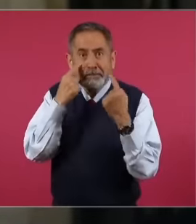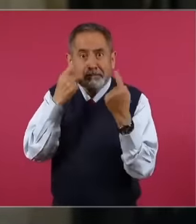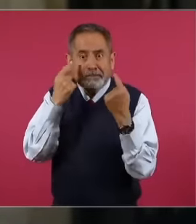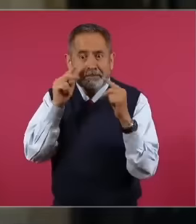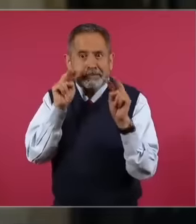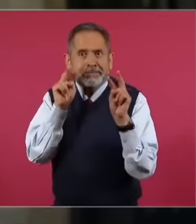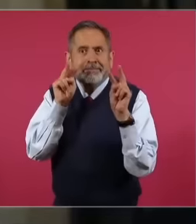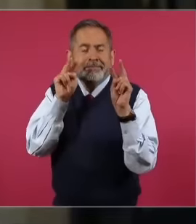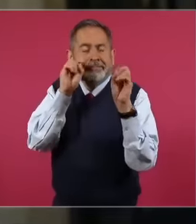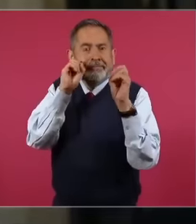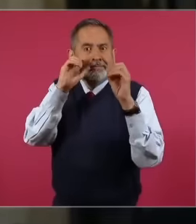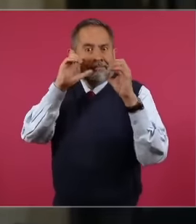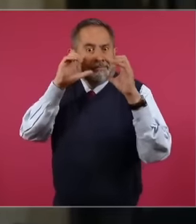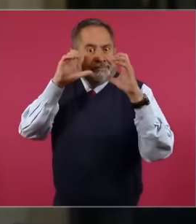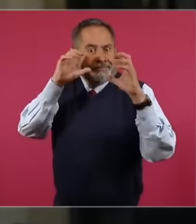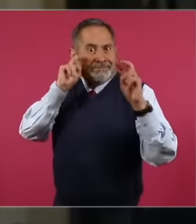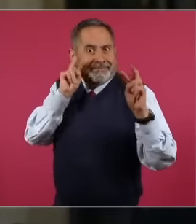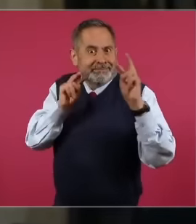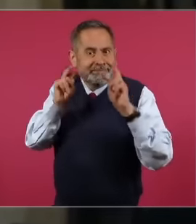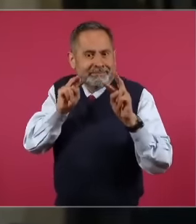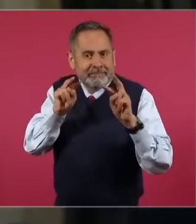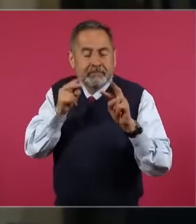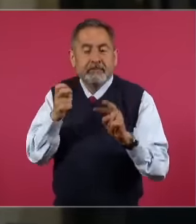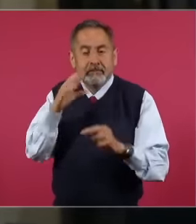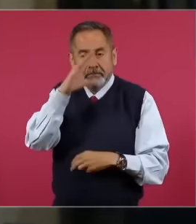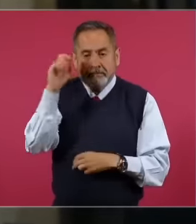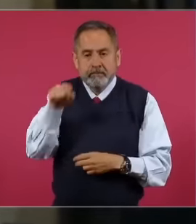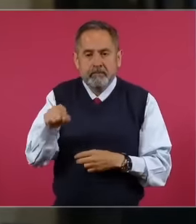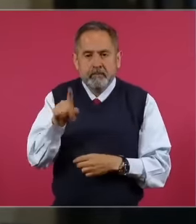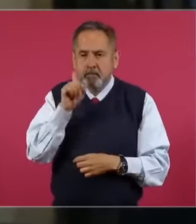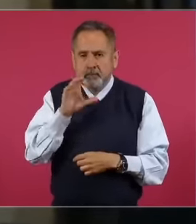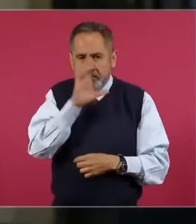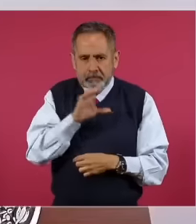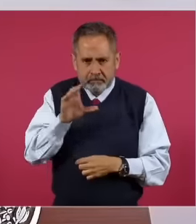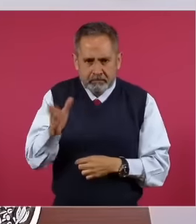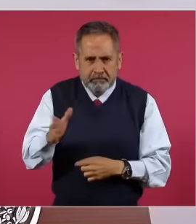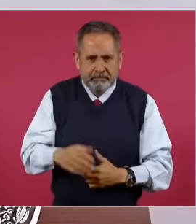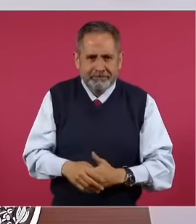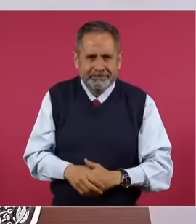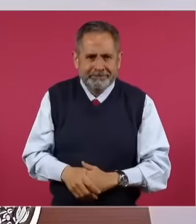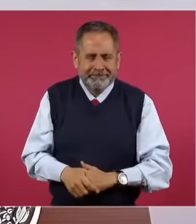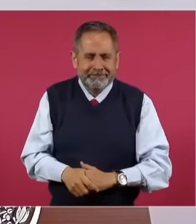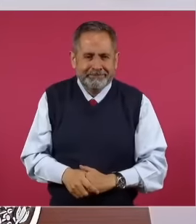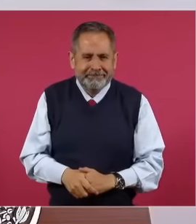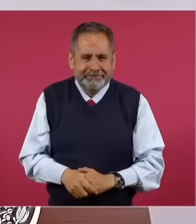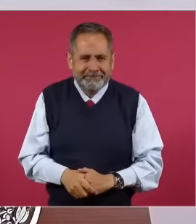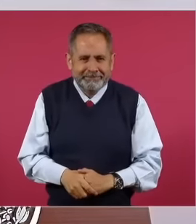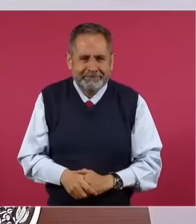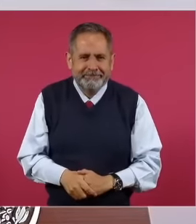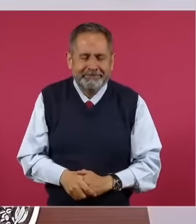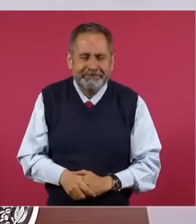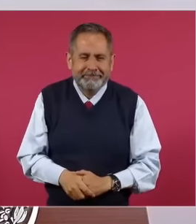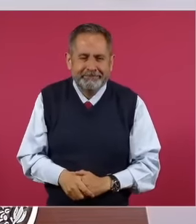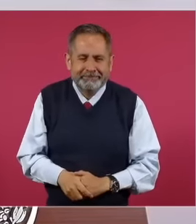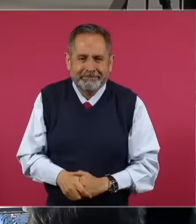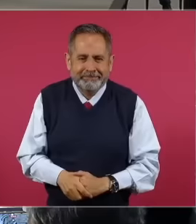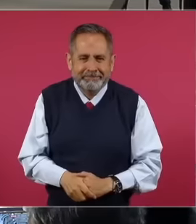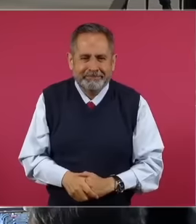great emotion that he was crying throughout his participation. President López Obrador also